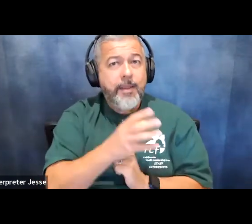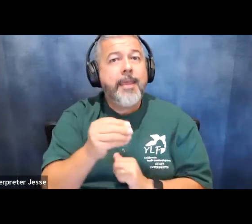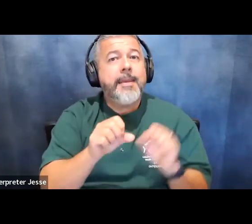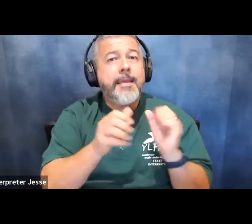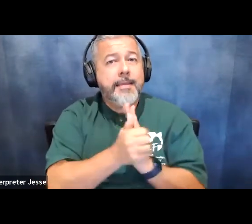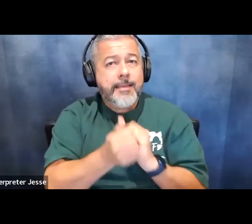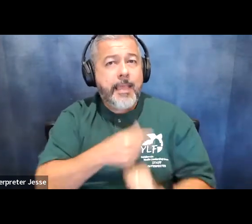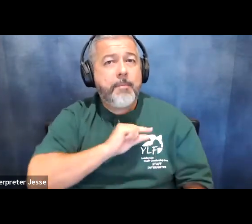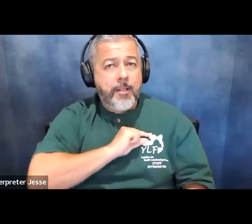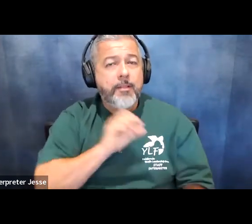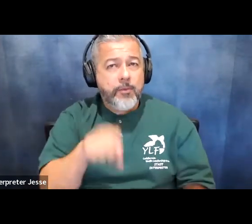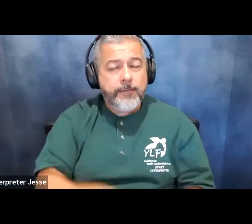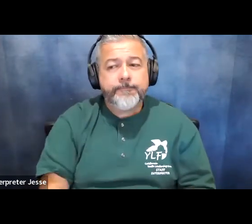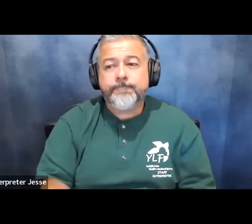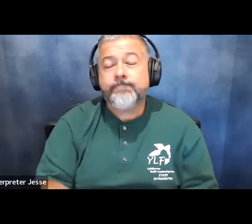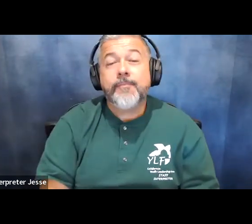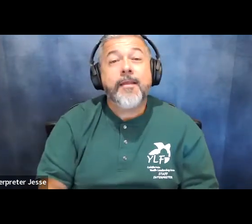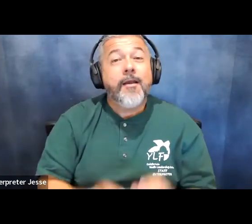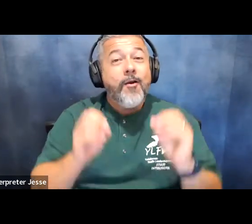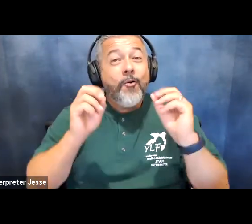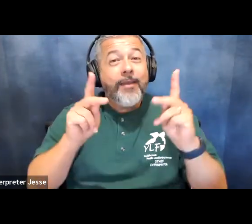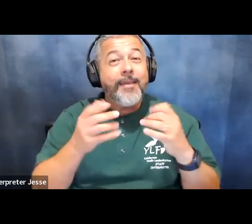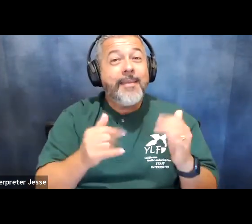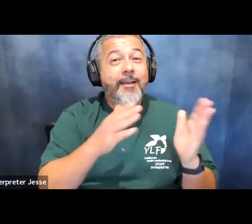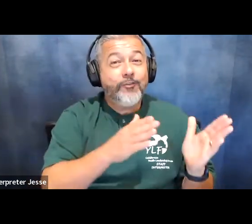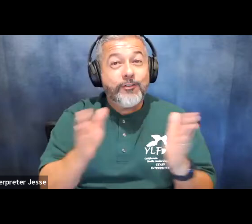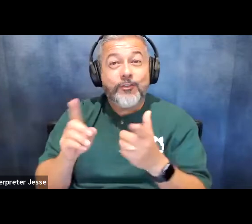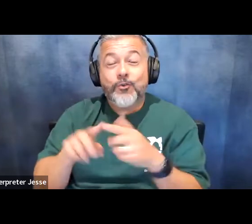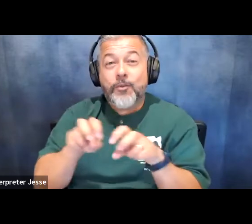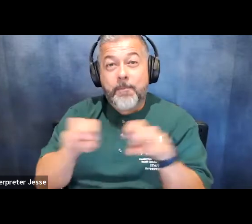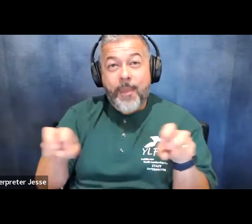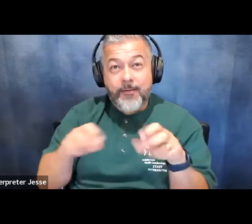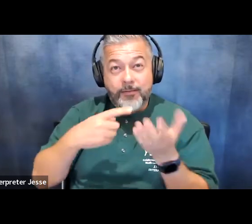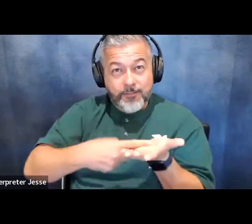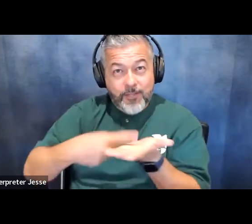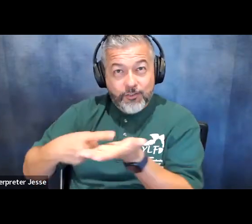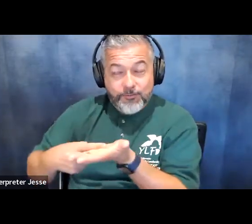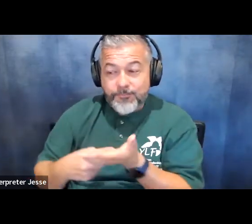all right so we are going to transition into our panel discussion um so this time we are going to